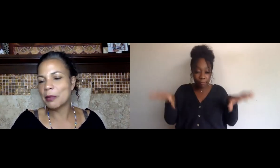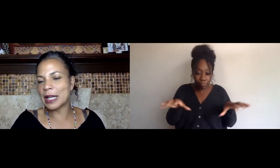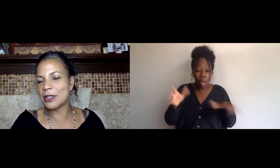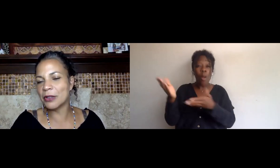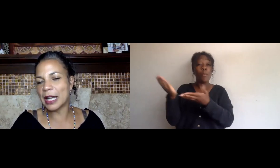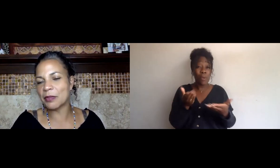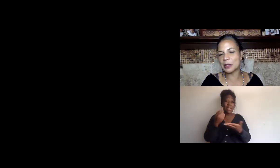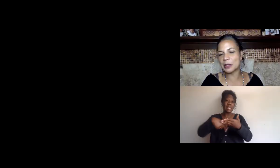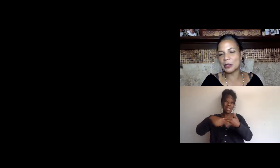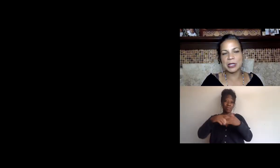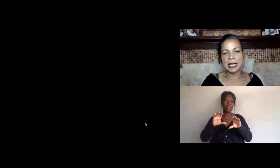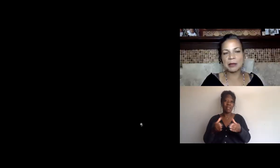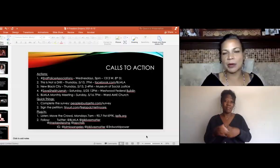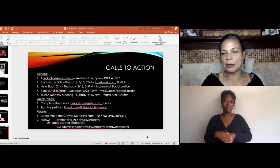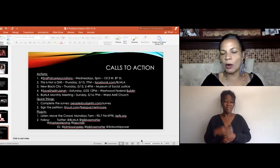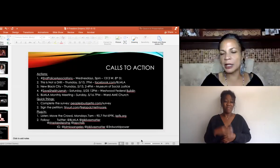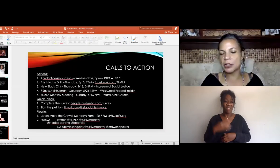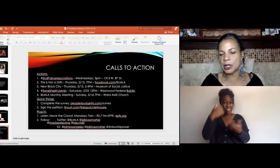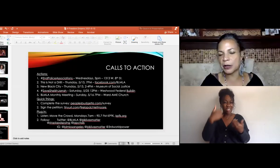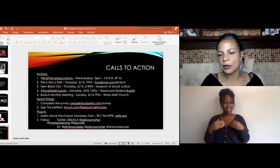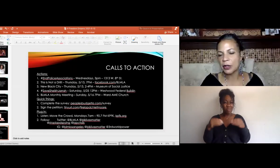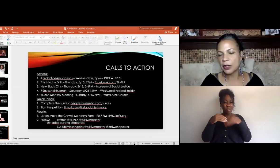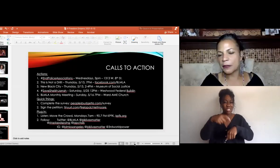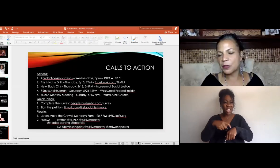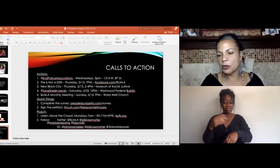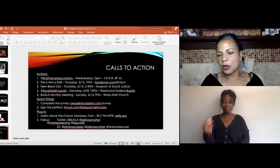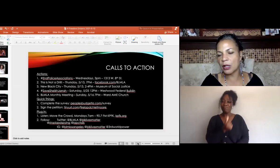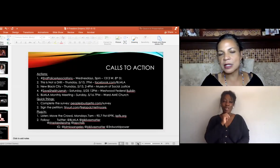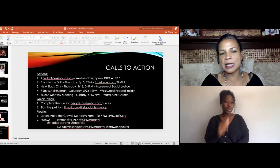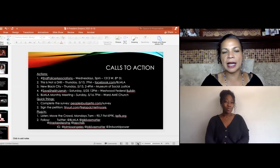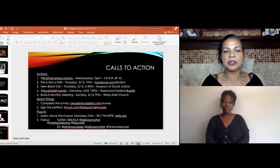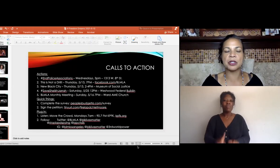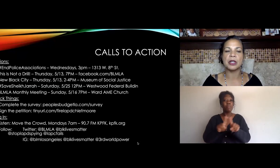but I don't have much more time, so I wanna share a few calls to action.